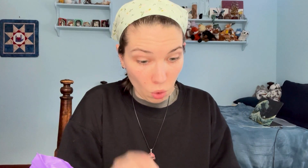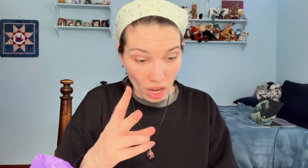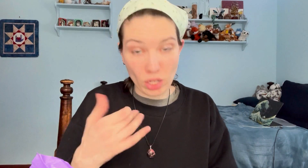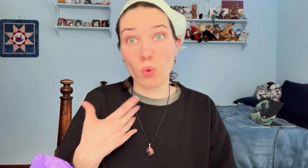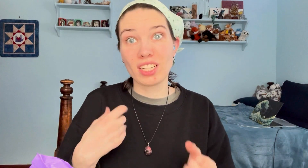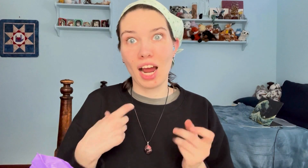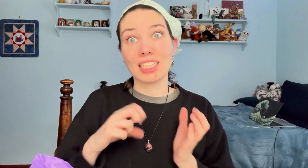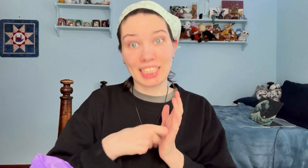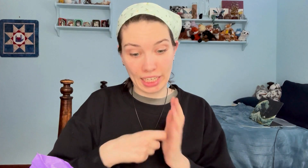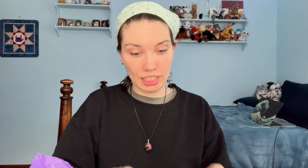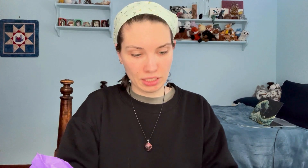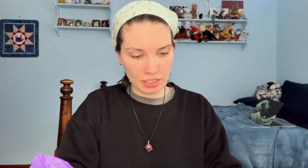Okay, we got keys